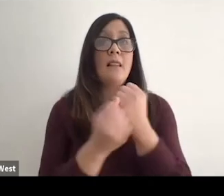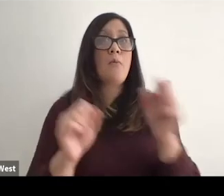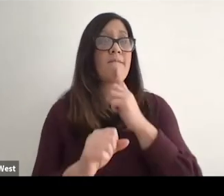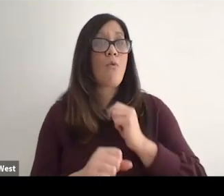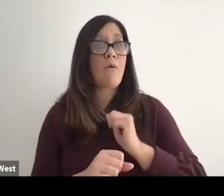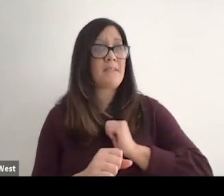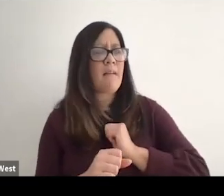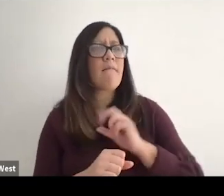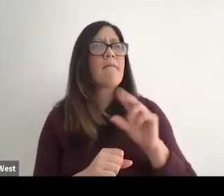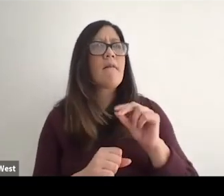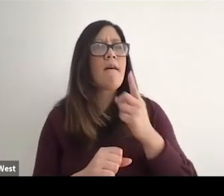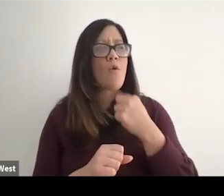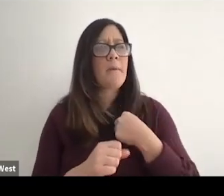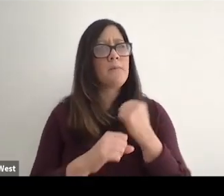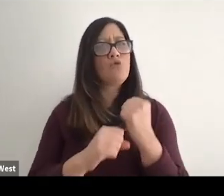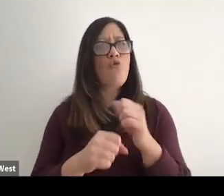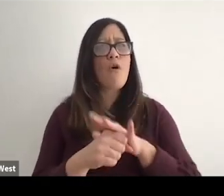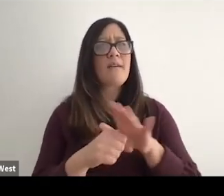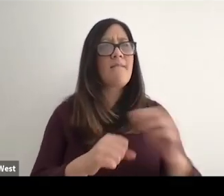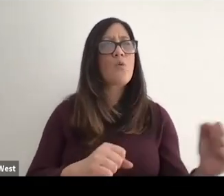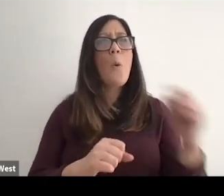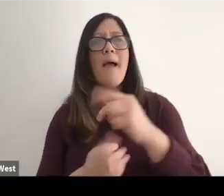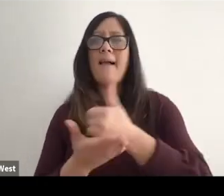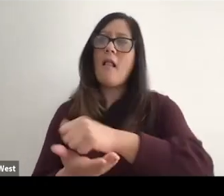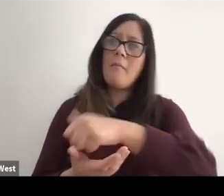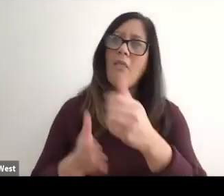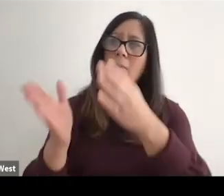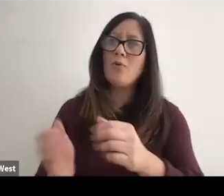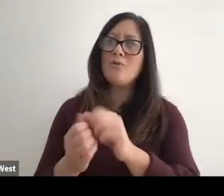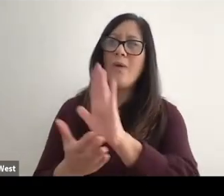Liberation is for me to be strong enough to go back and help somebody else with their journey.